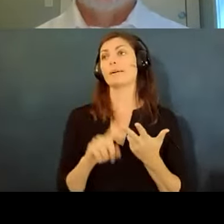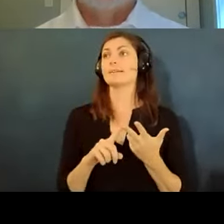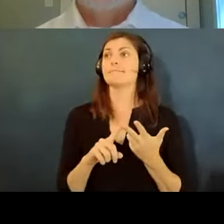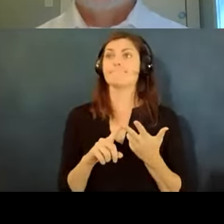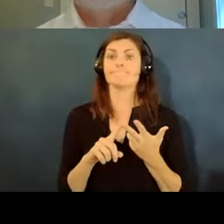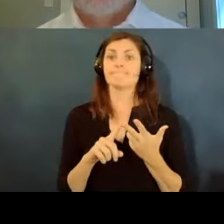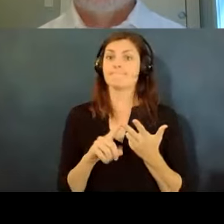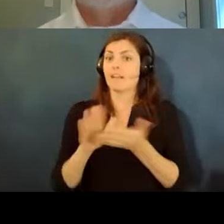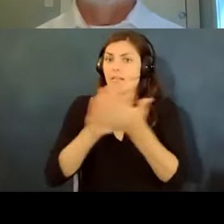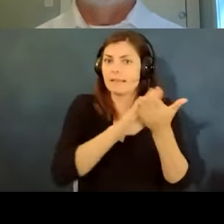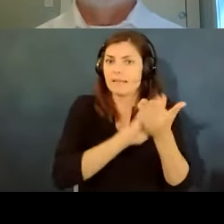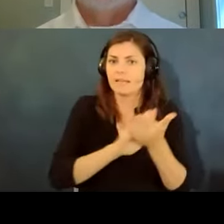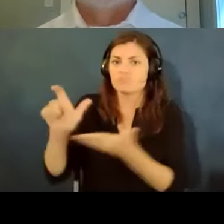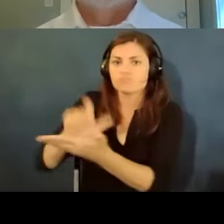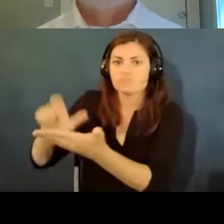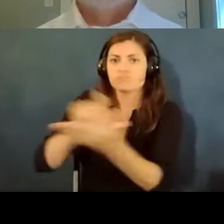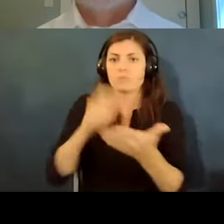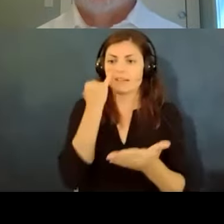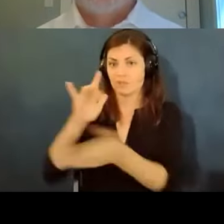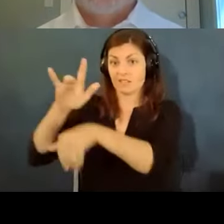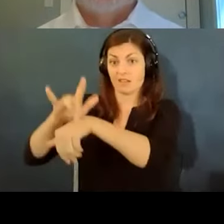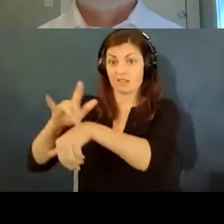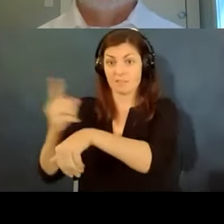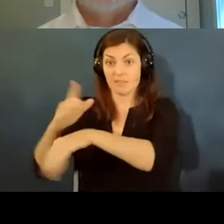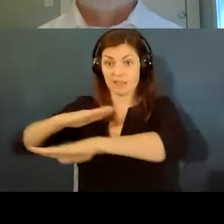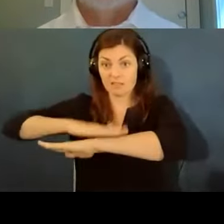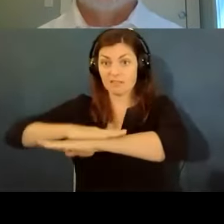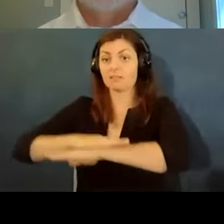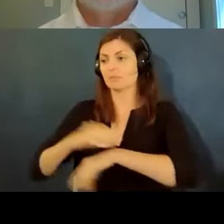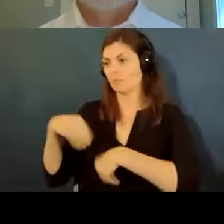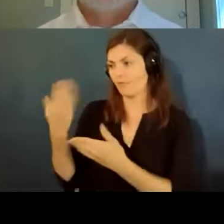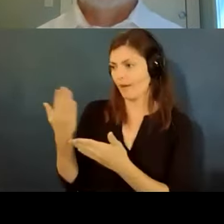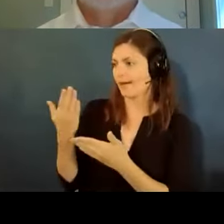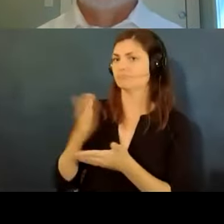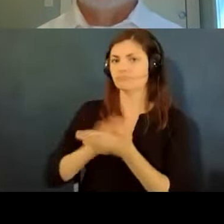clean surfaces that they touch and provide cleaning products for them so those are